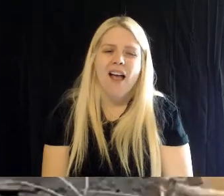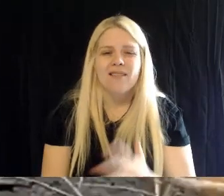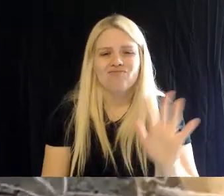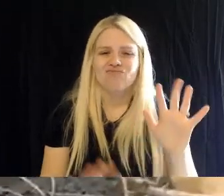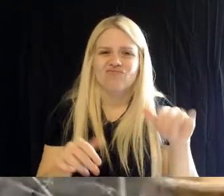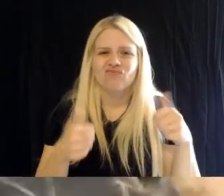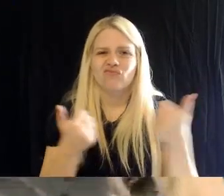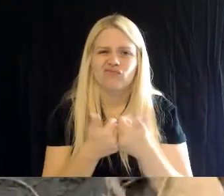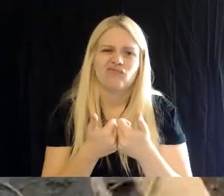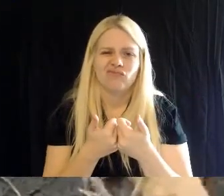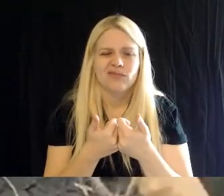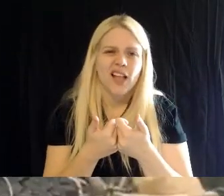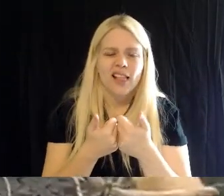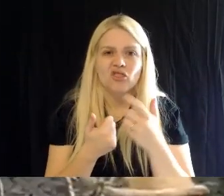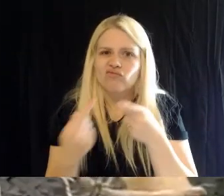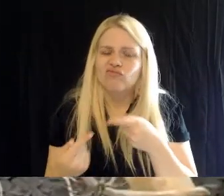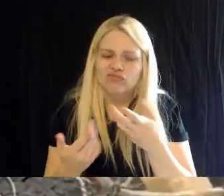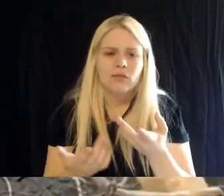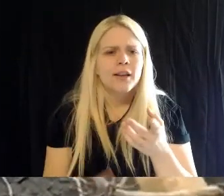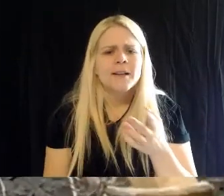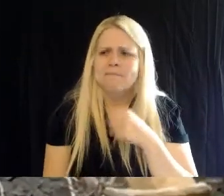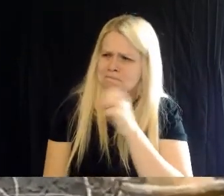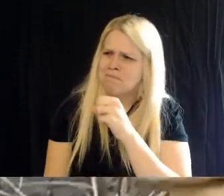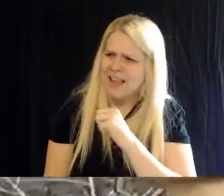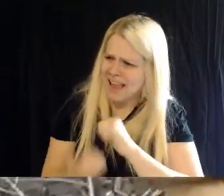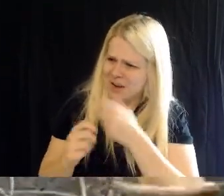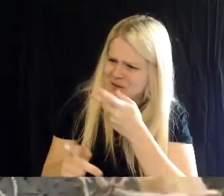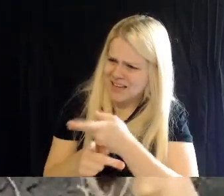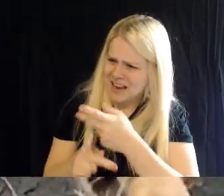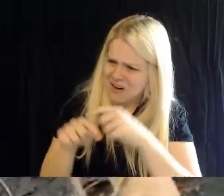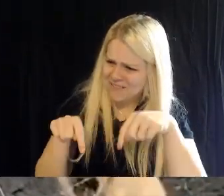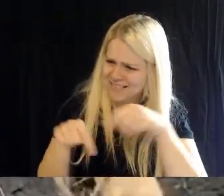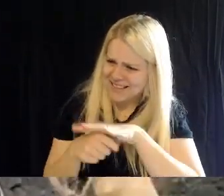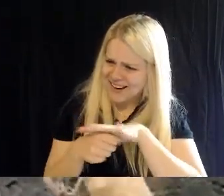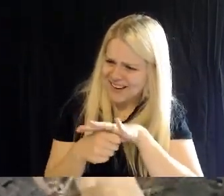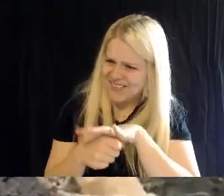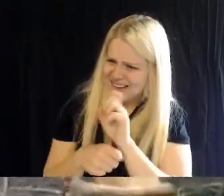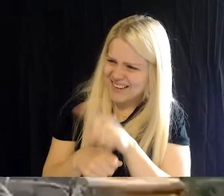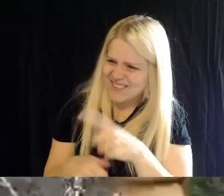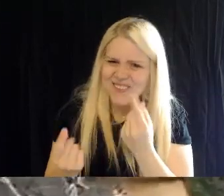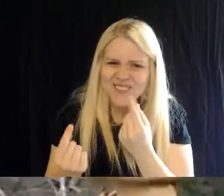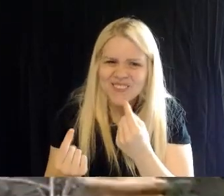Brad: I was going to ask you what it takes to take care of our little corner of the world here in the SAB.